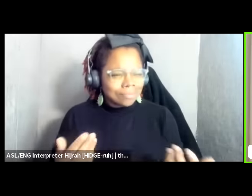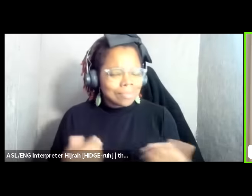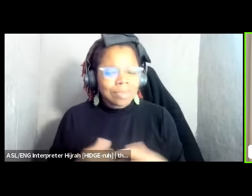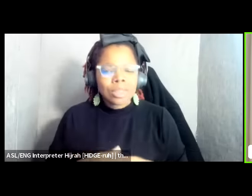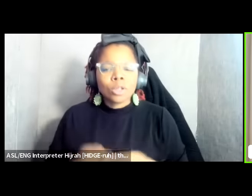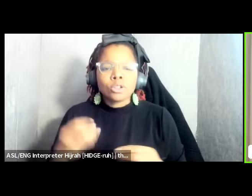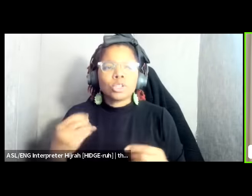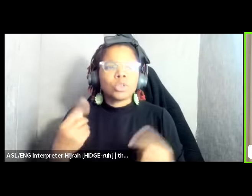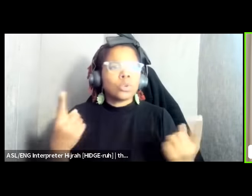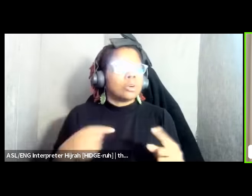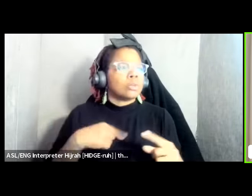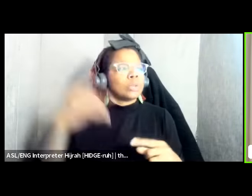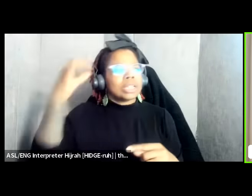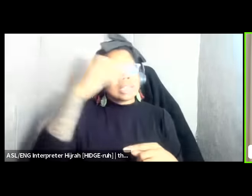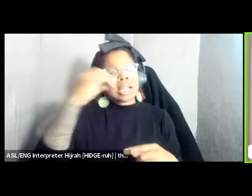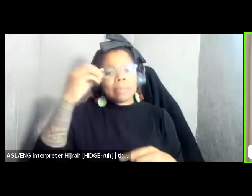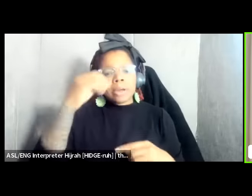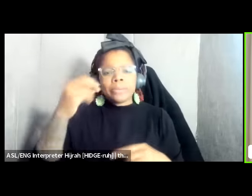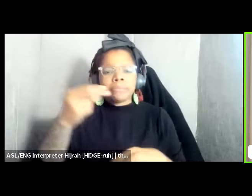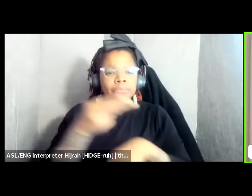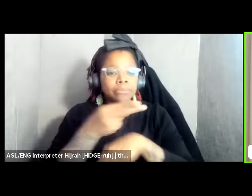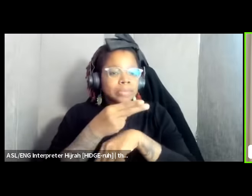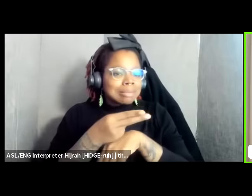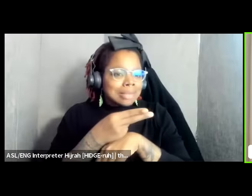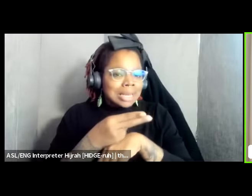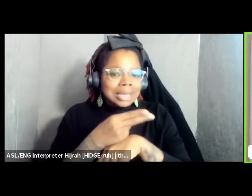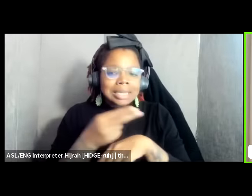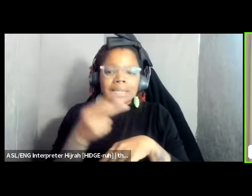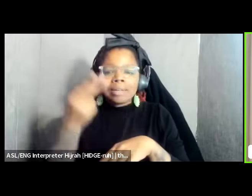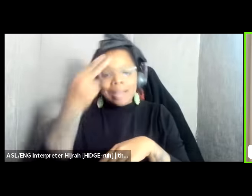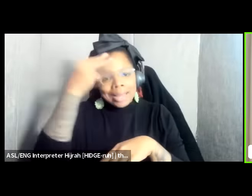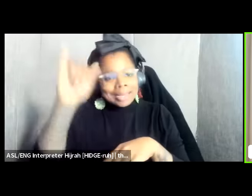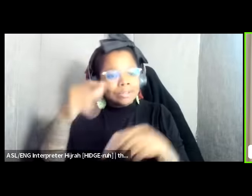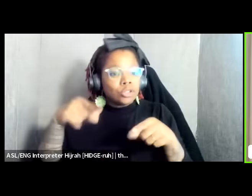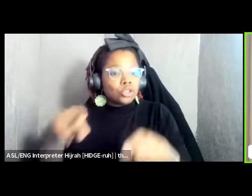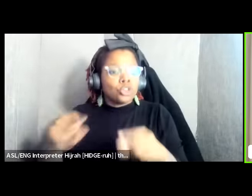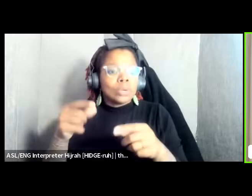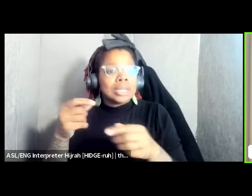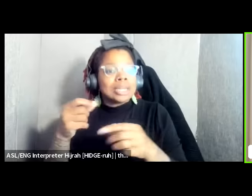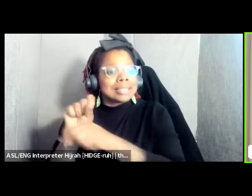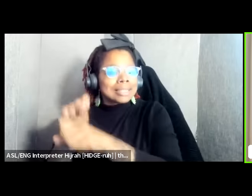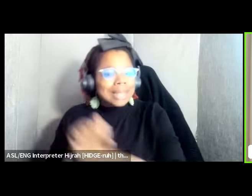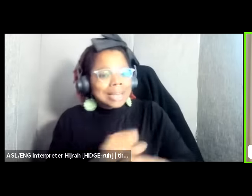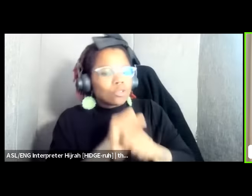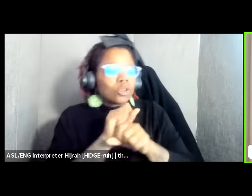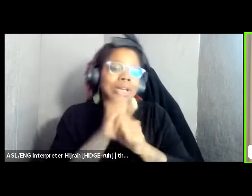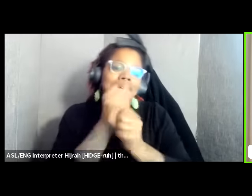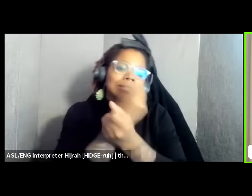about Haiti even you know during slavery and and Independence up until now women are really at the